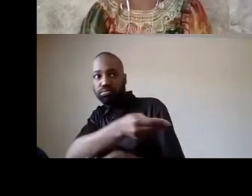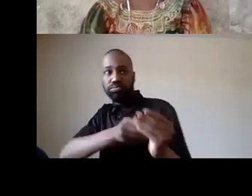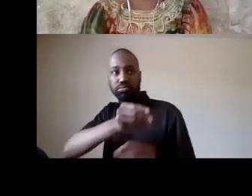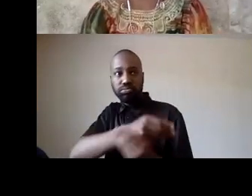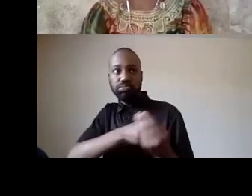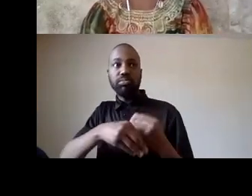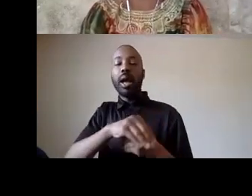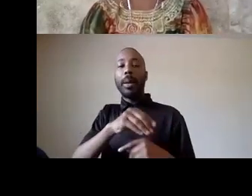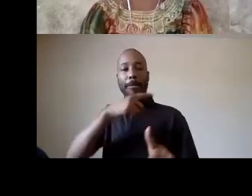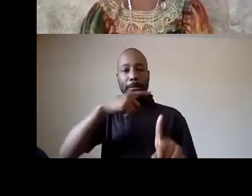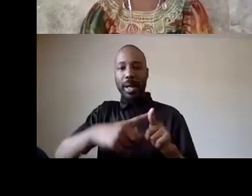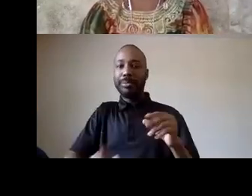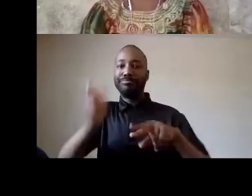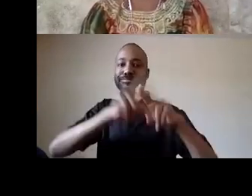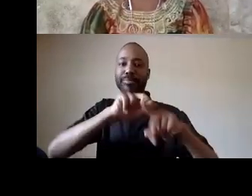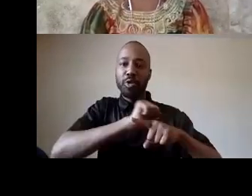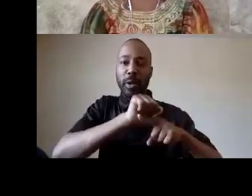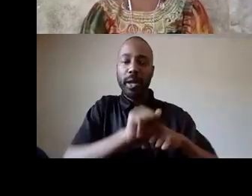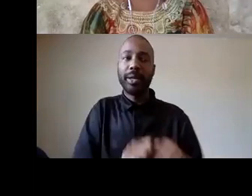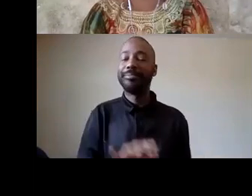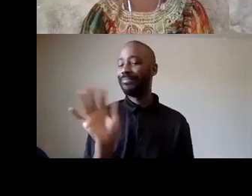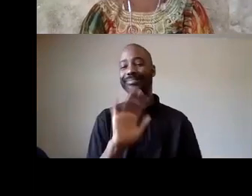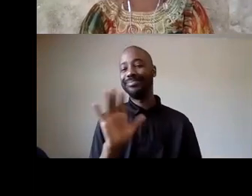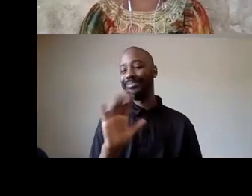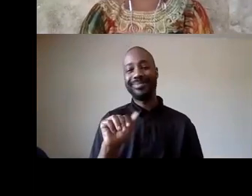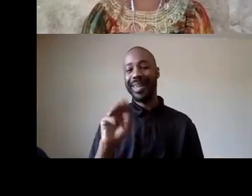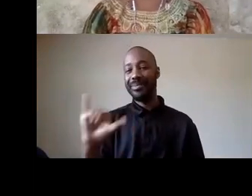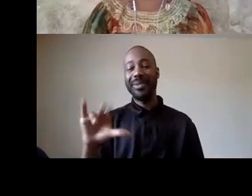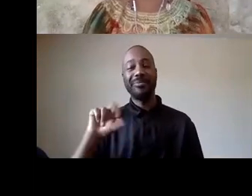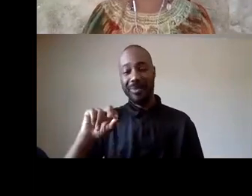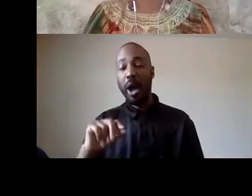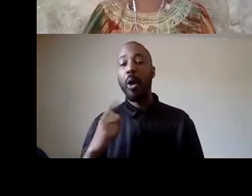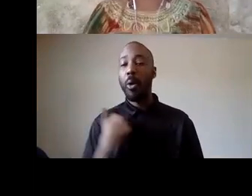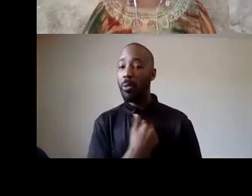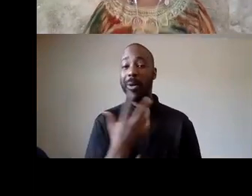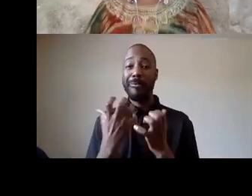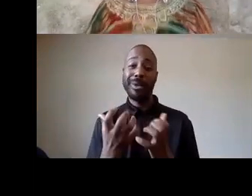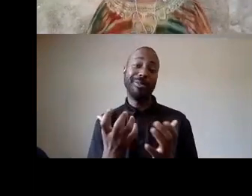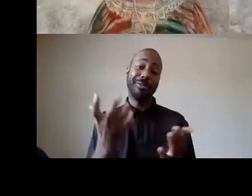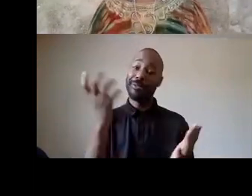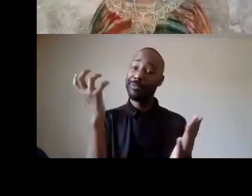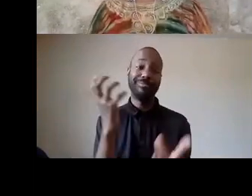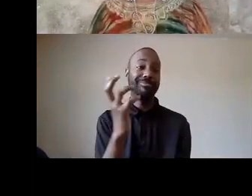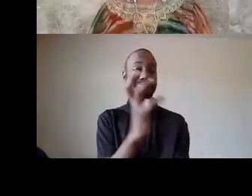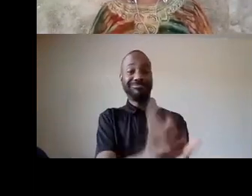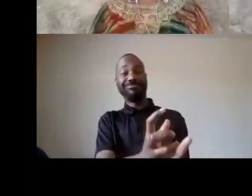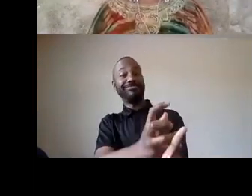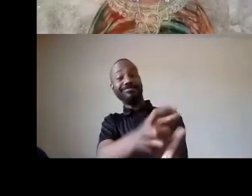we absolutely want to take away all their resources um and so we're very clear about what that means and we're